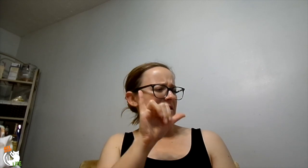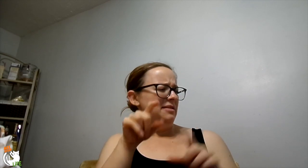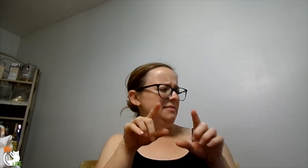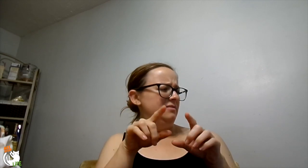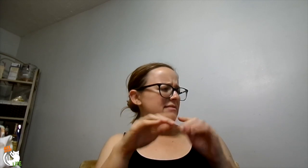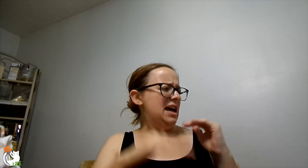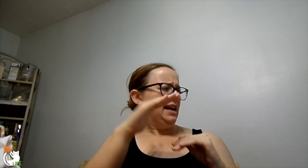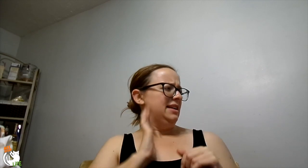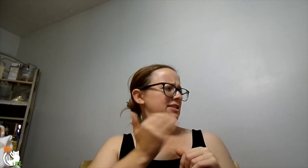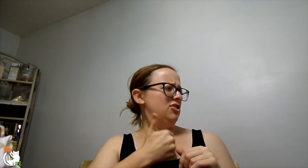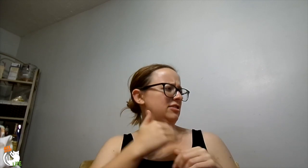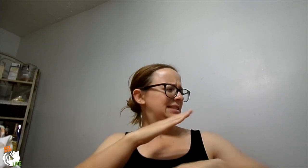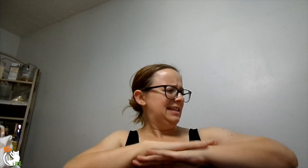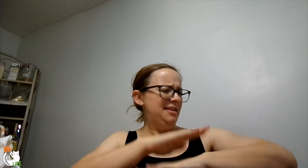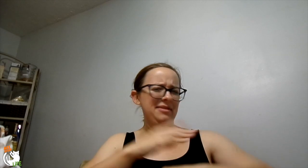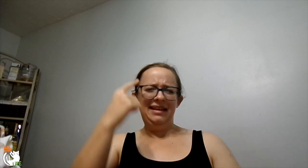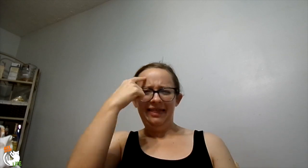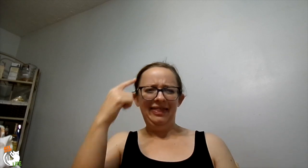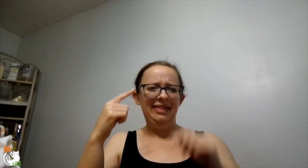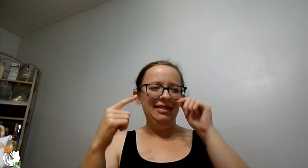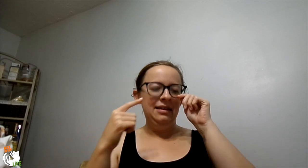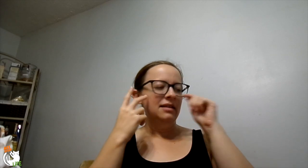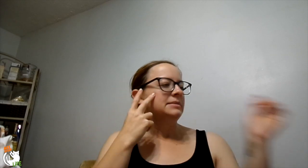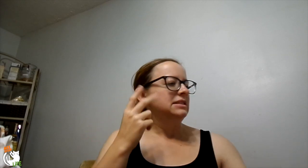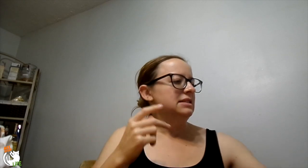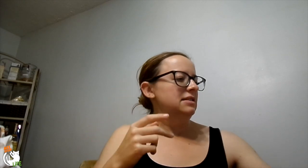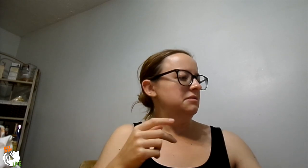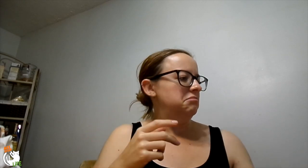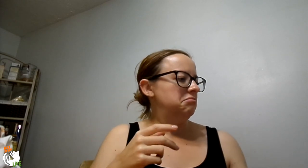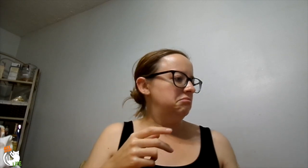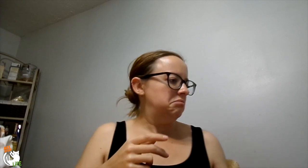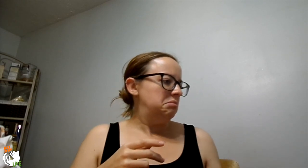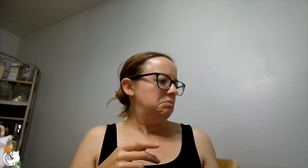I think it's about the same height as our table, I believe. Let me see.